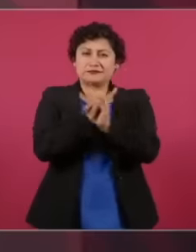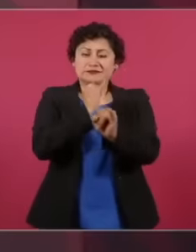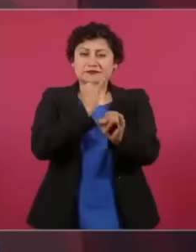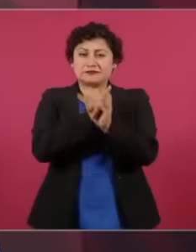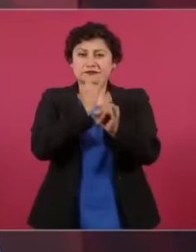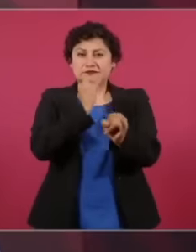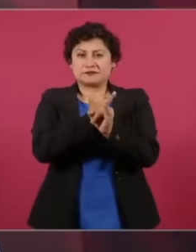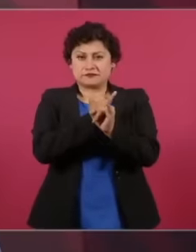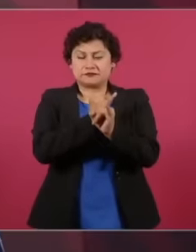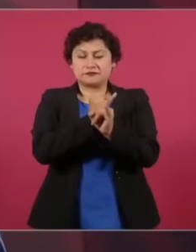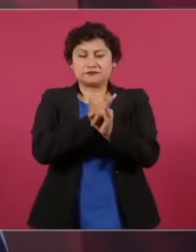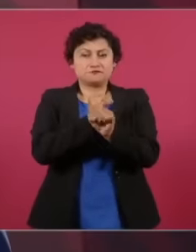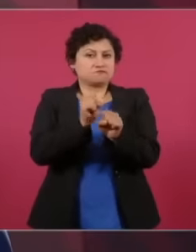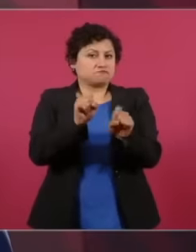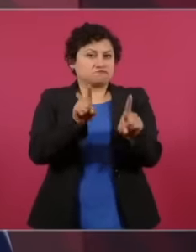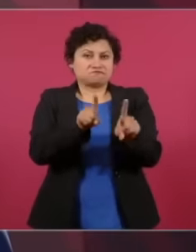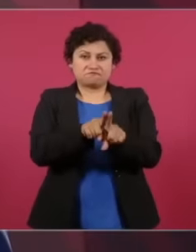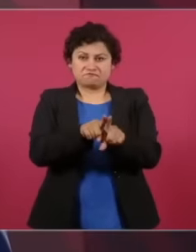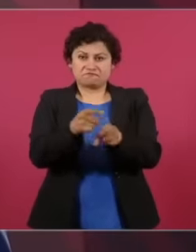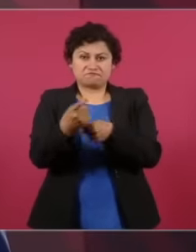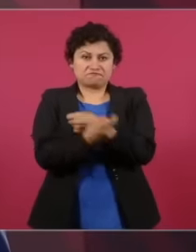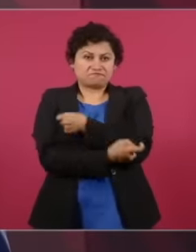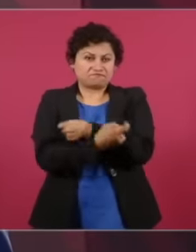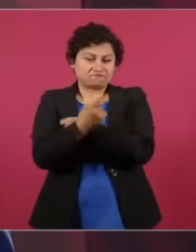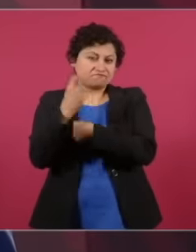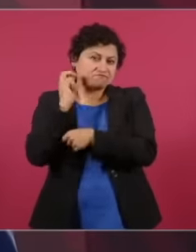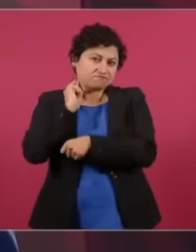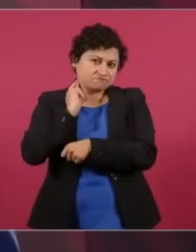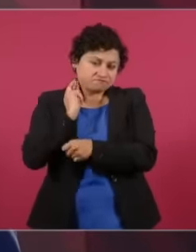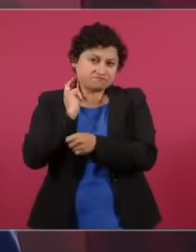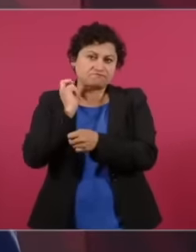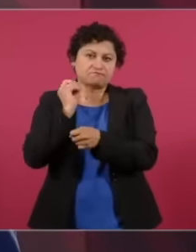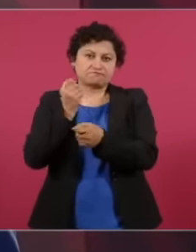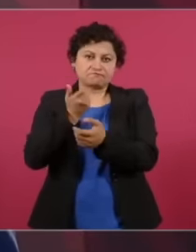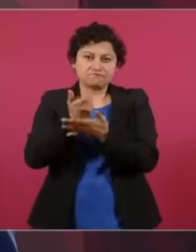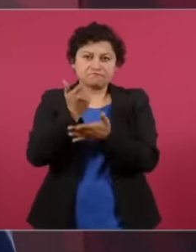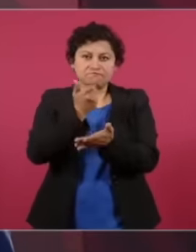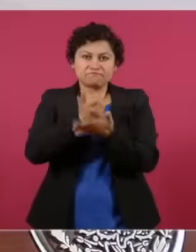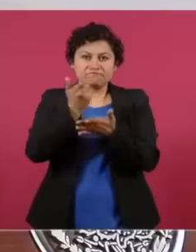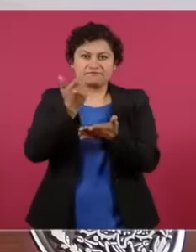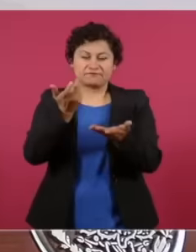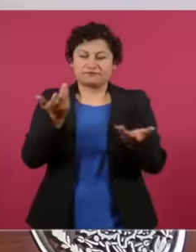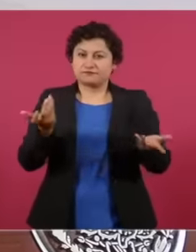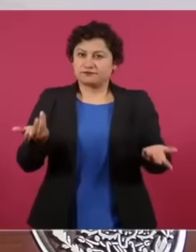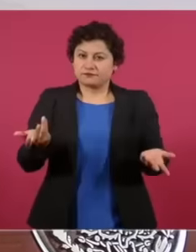because all that costs a lot of